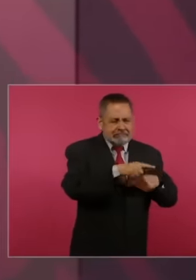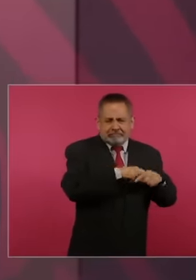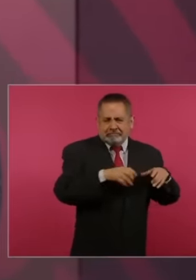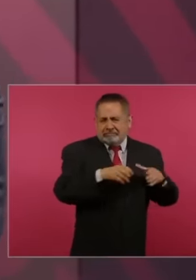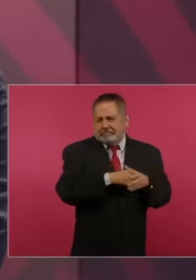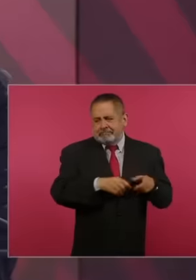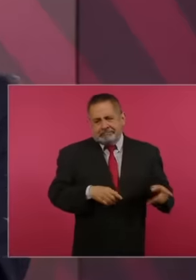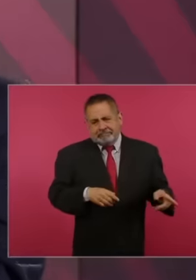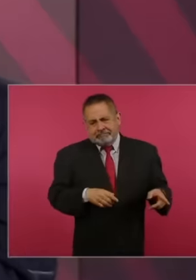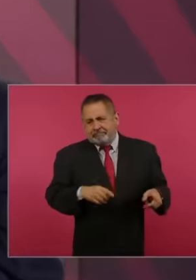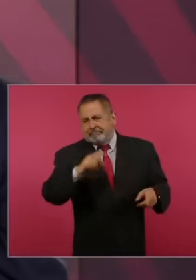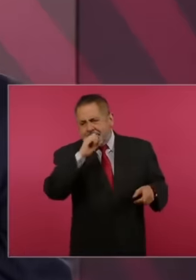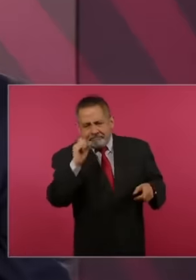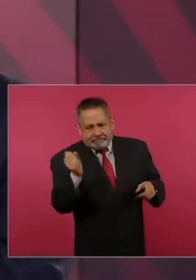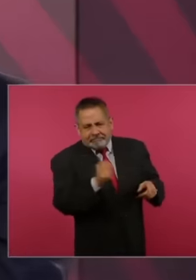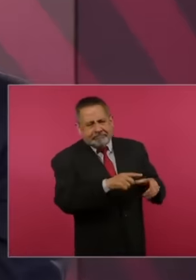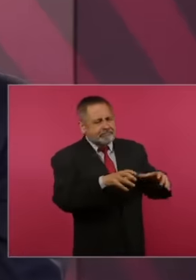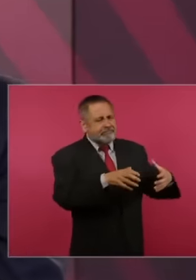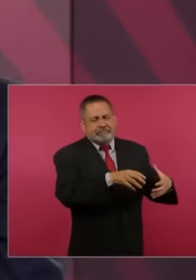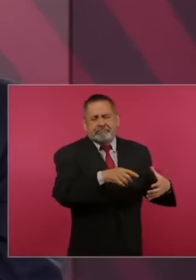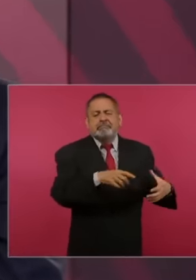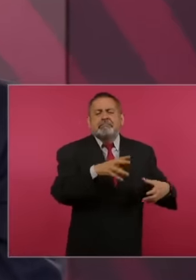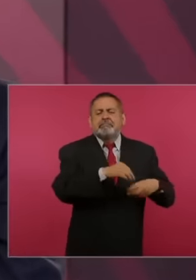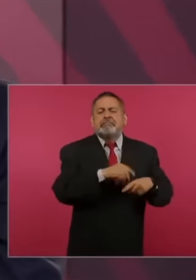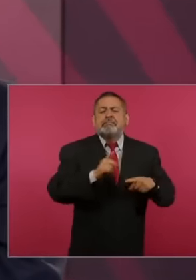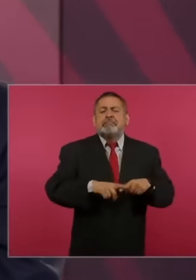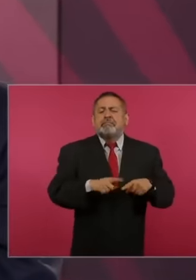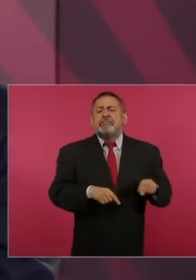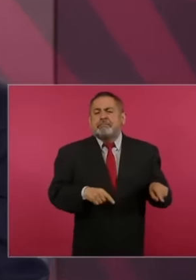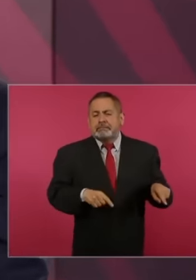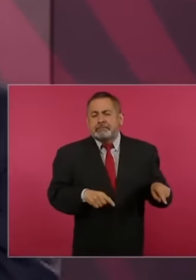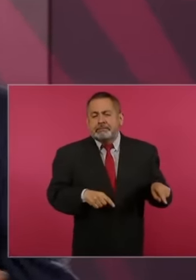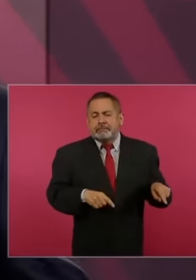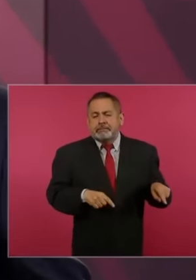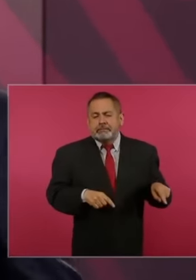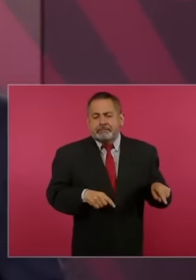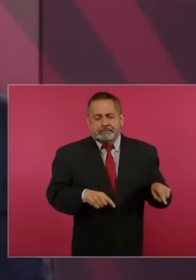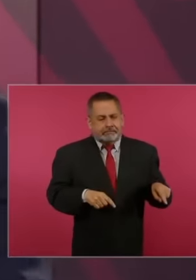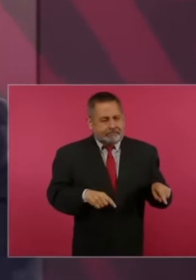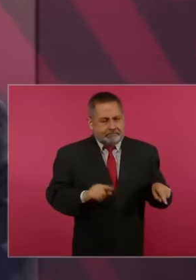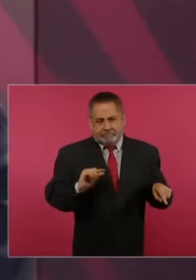including in a prominent way the